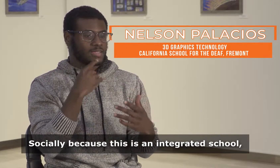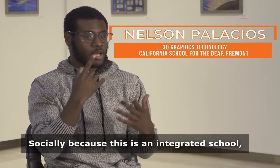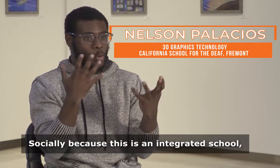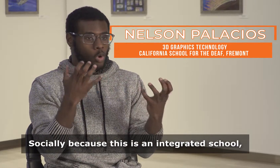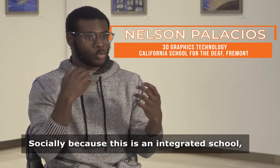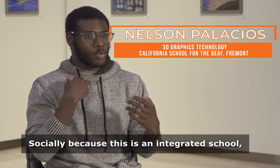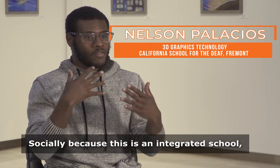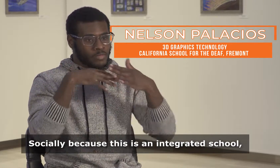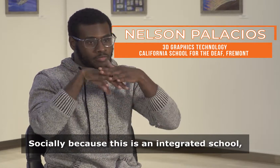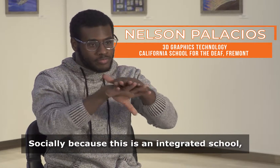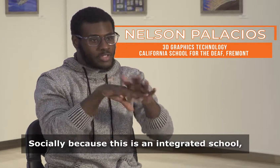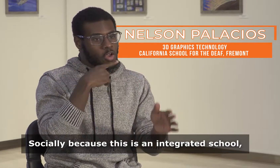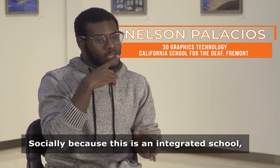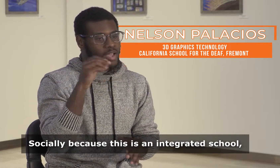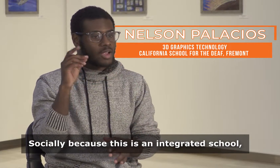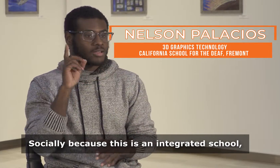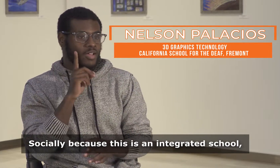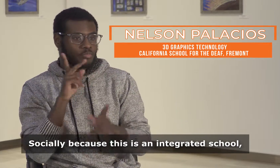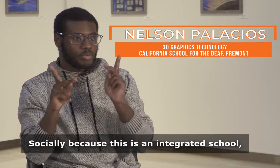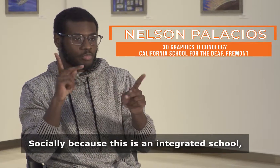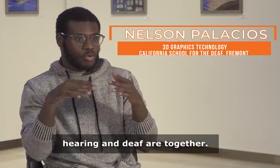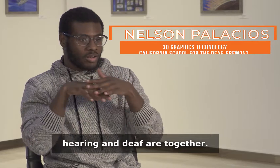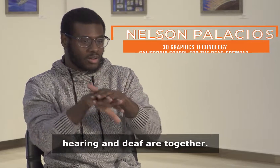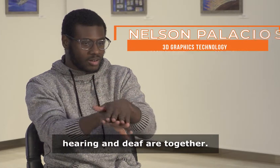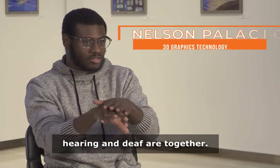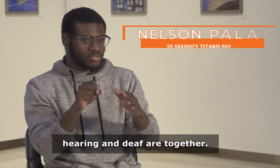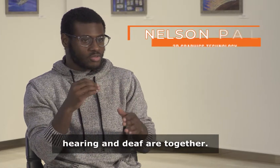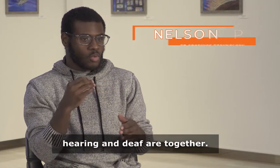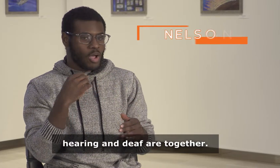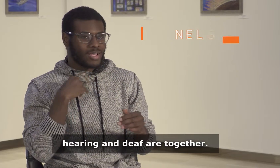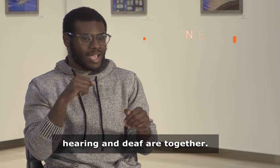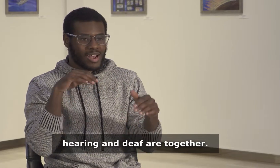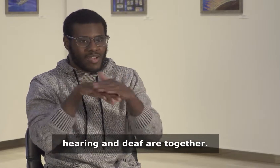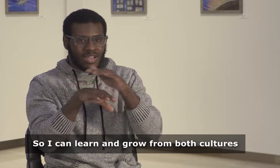Socially because this is an integrated school, hearing and Deaf are together.